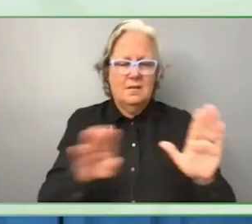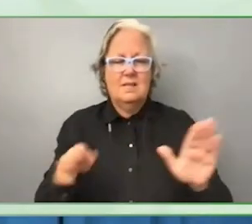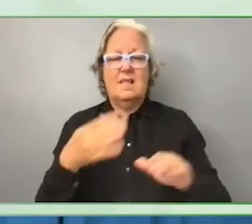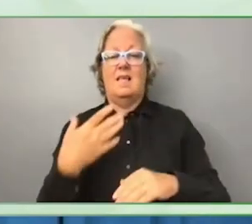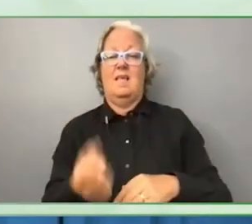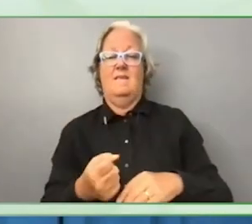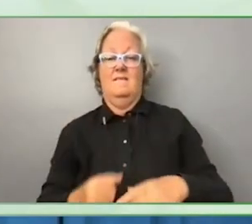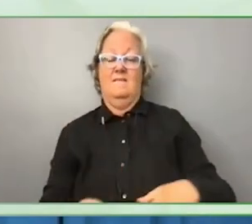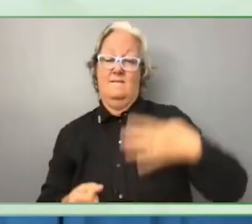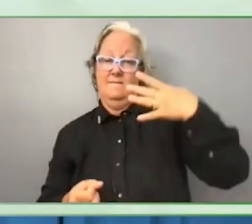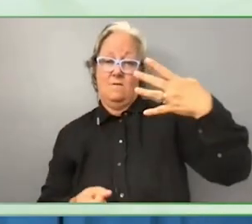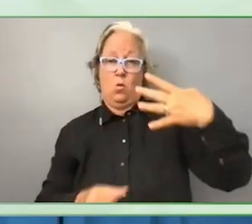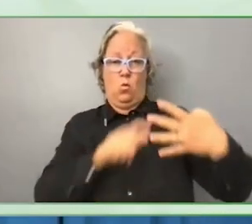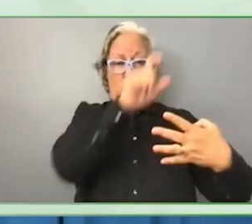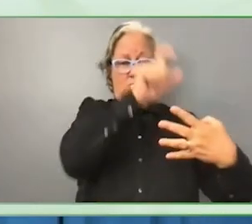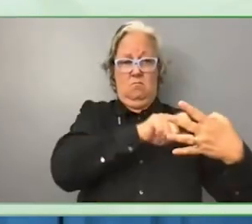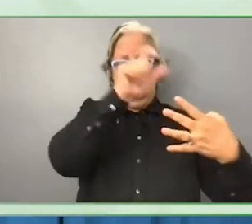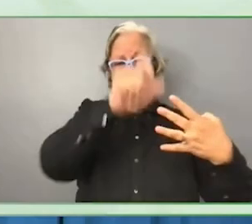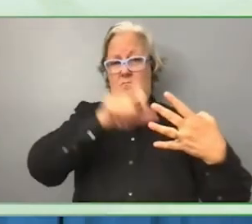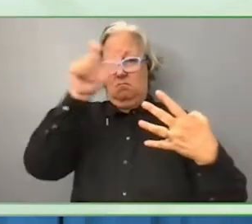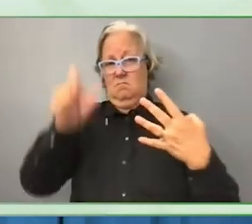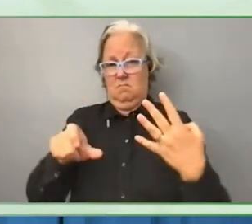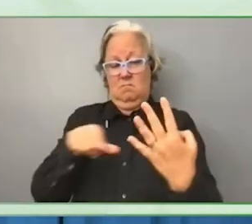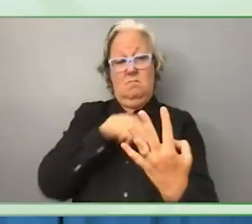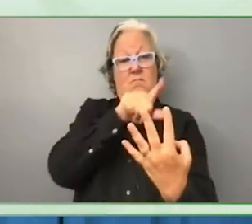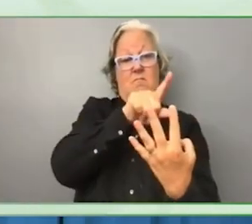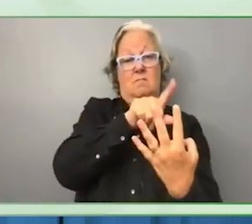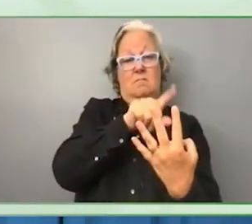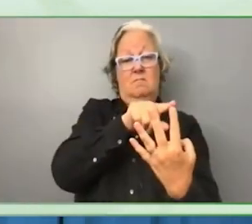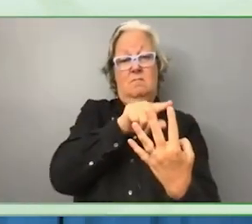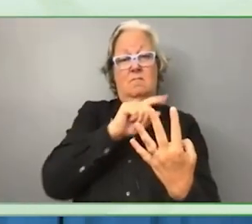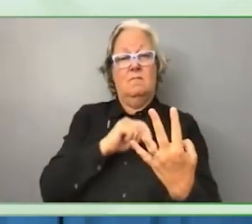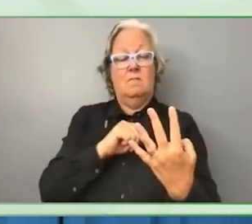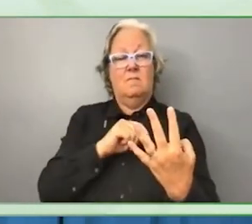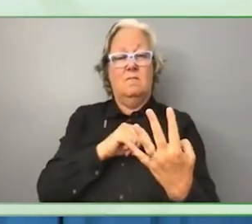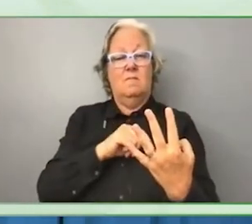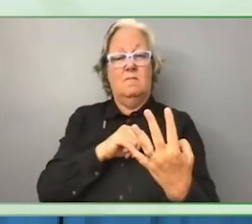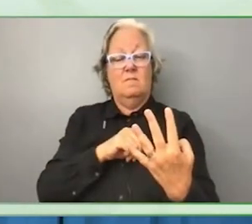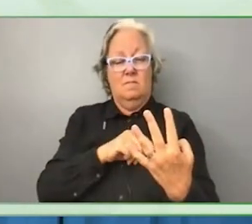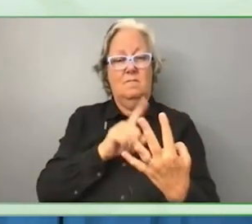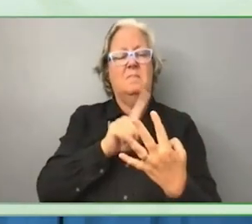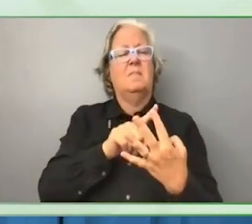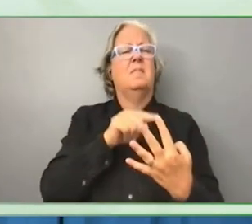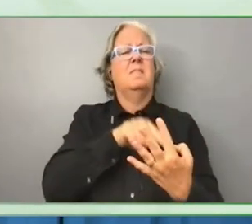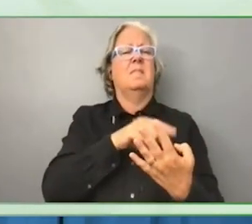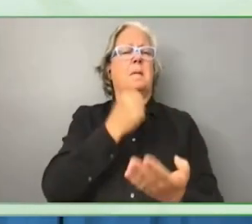The first is one of the most powerful tools which is the